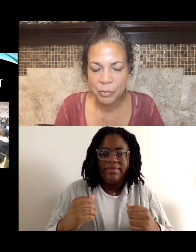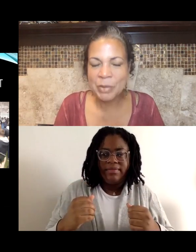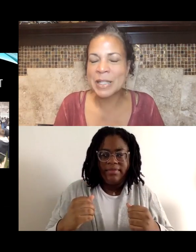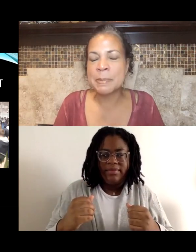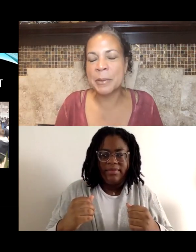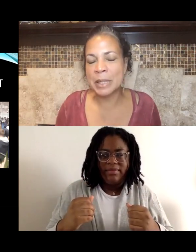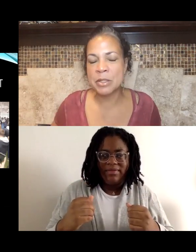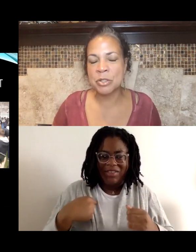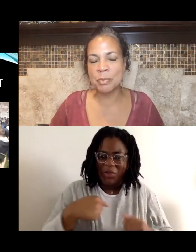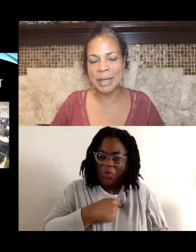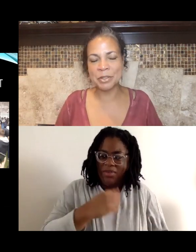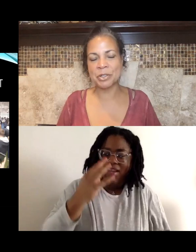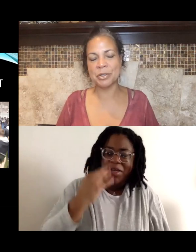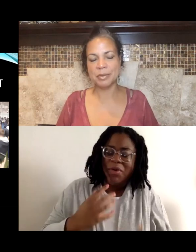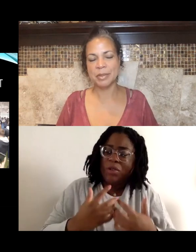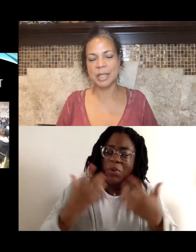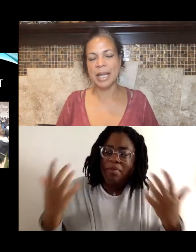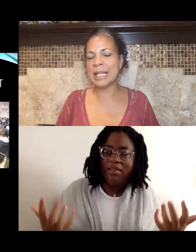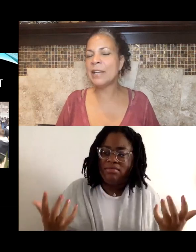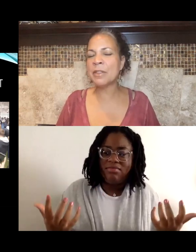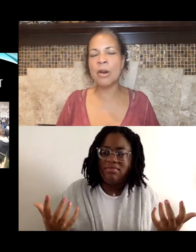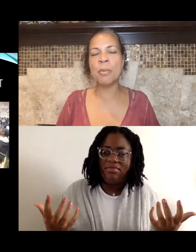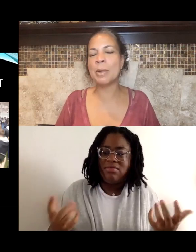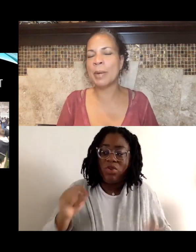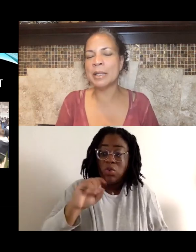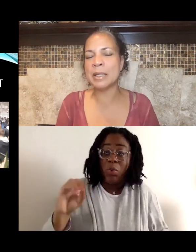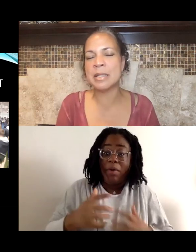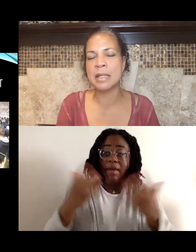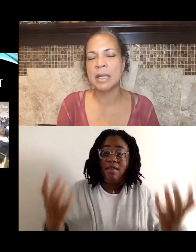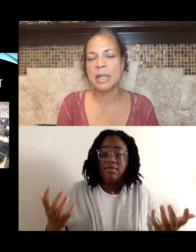We've experienced too much. And even though we witnessed,